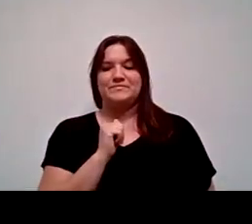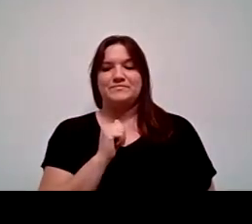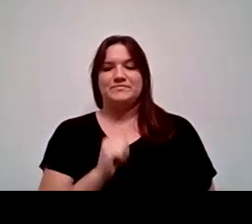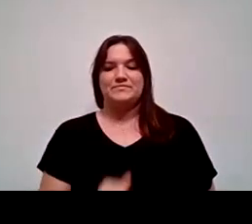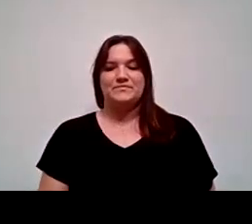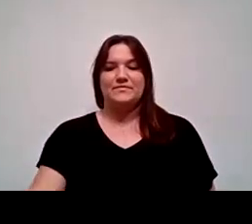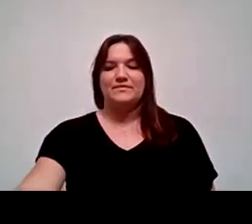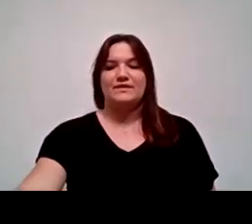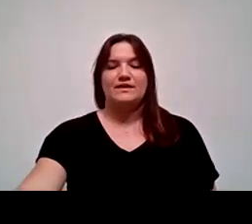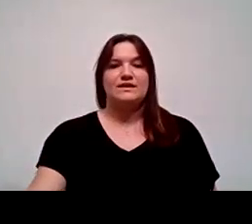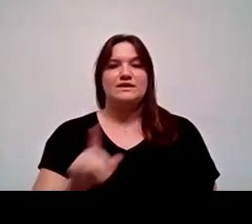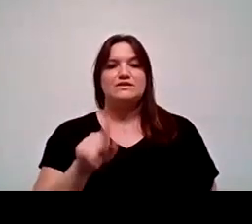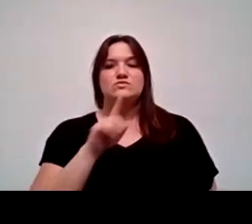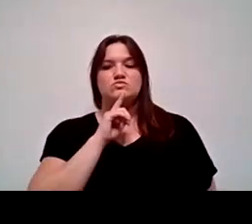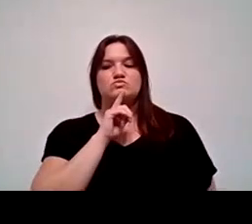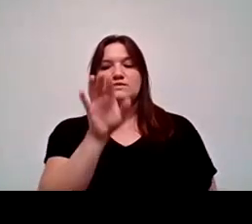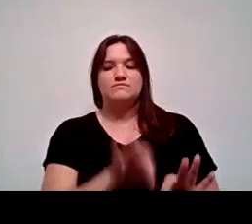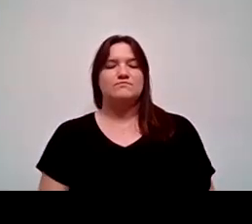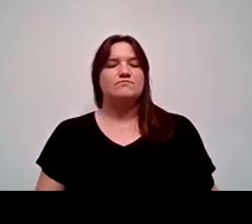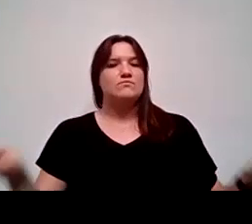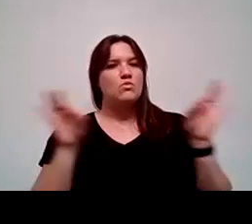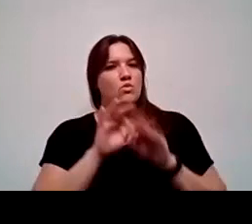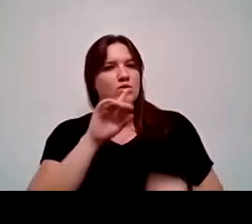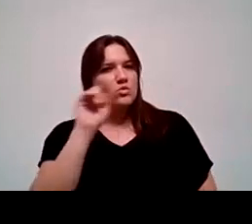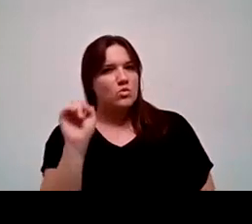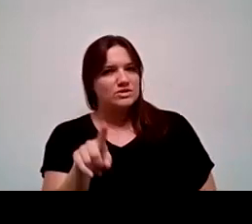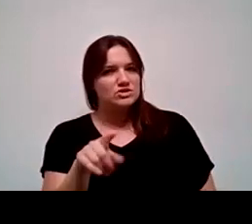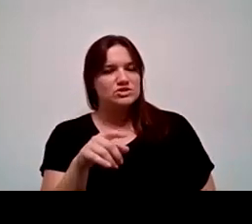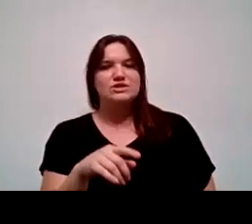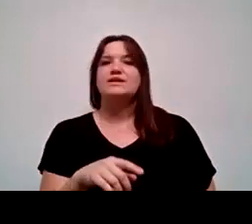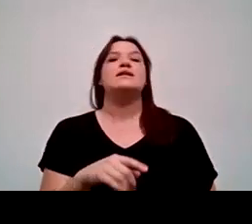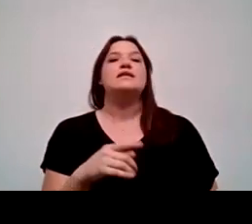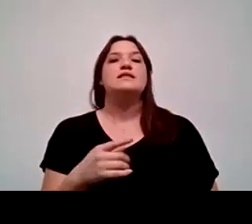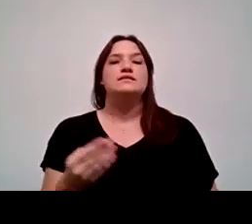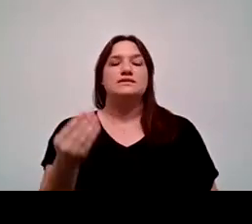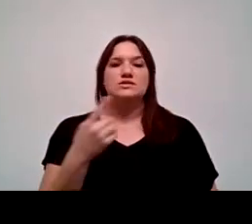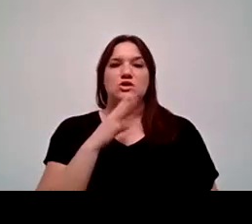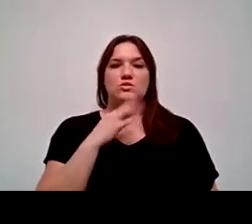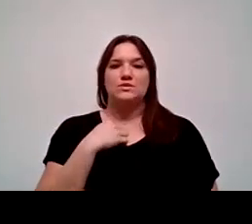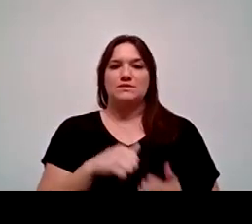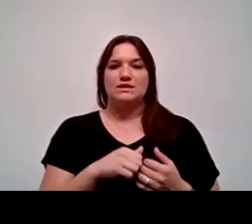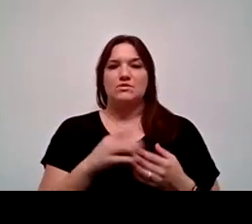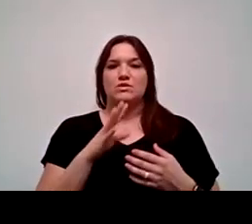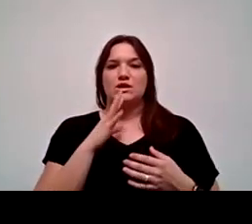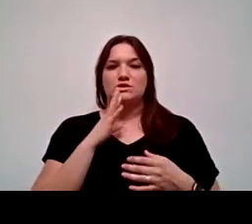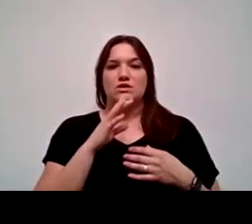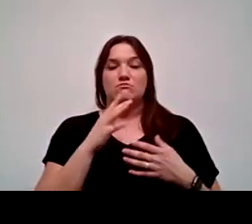This is a very important question that I was brought with, was brought to my attention. When I came to Clovis, I had a chance to meet with Dr.